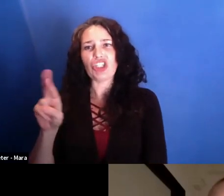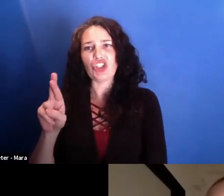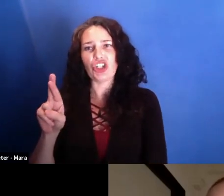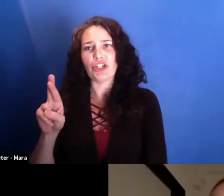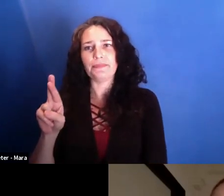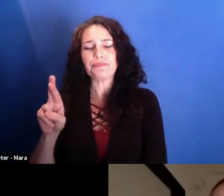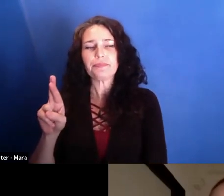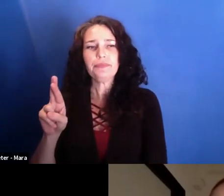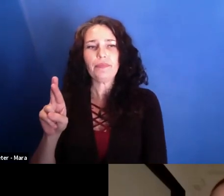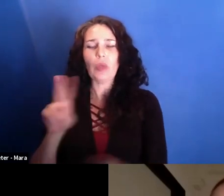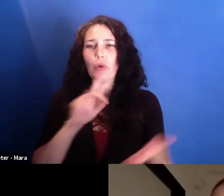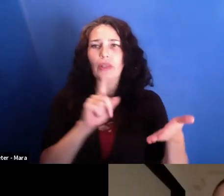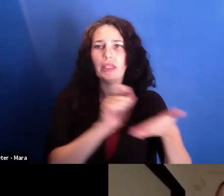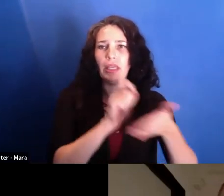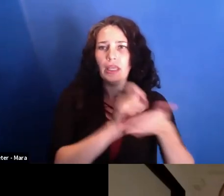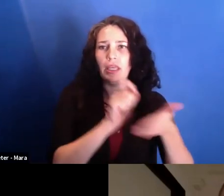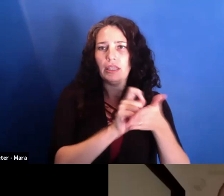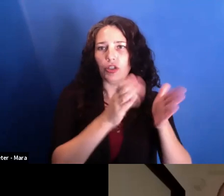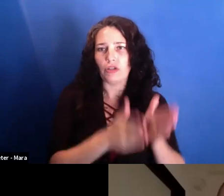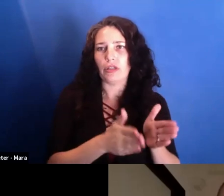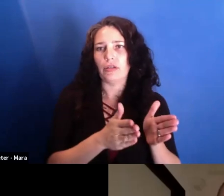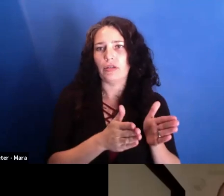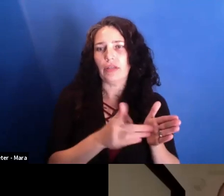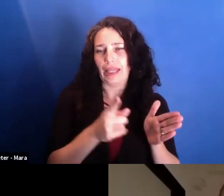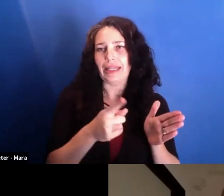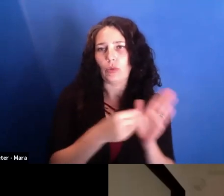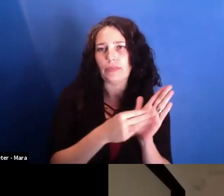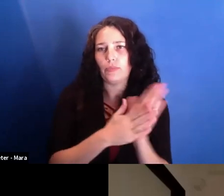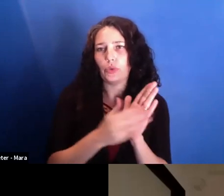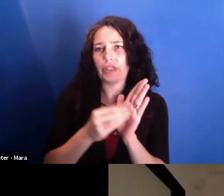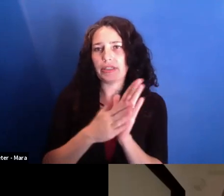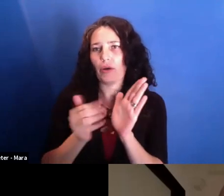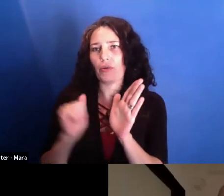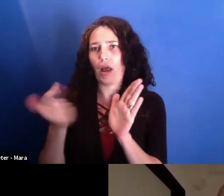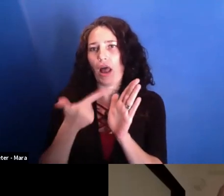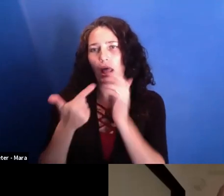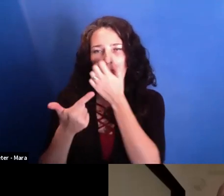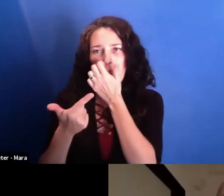was also a technocrat minister. So he didn't s-- you know, he didn't stand up to the principles